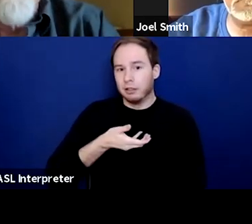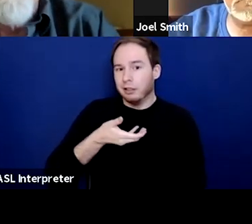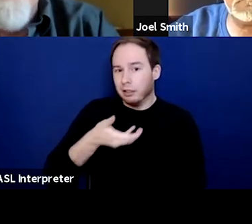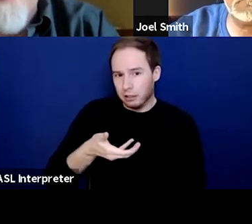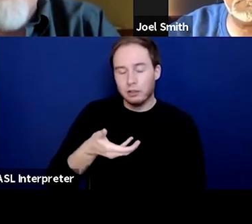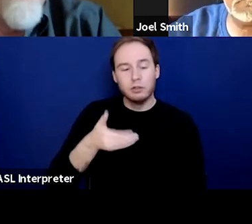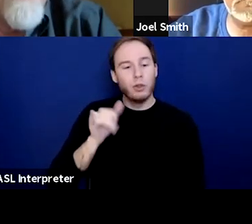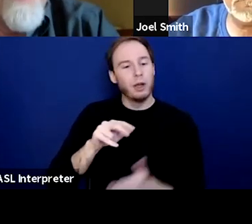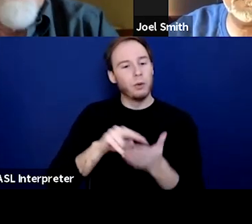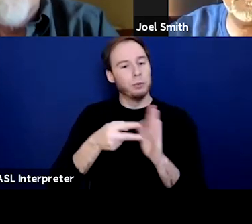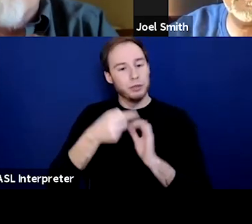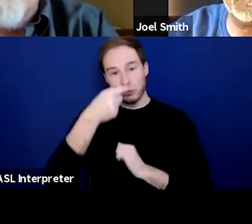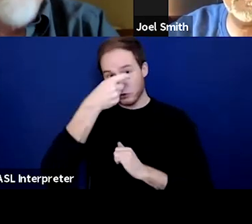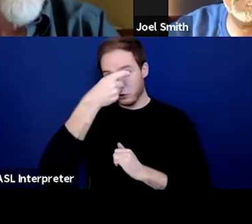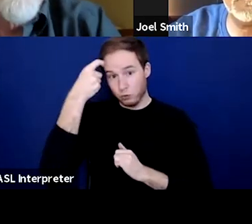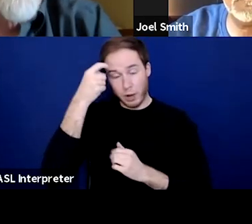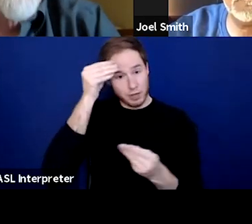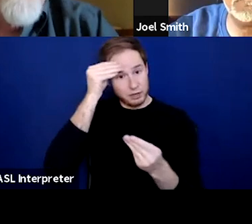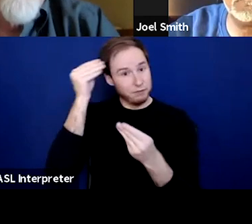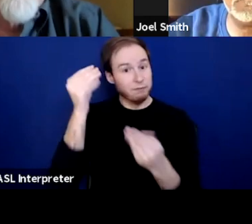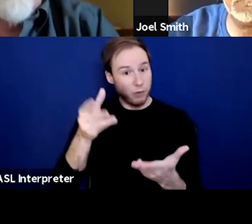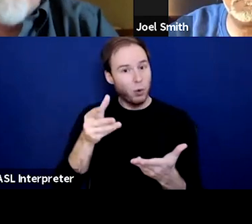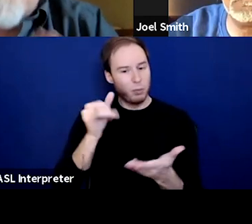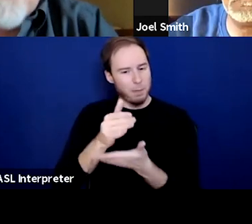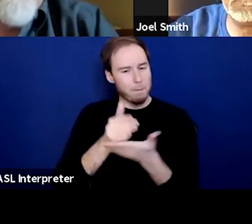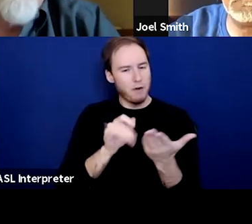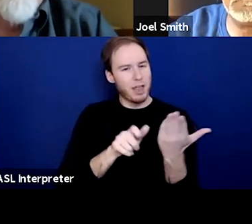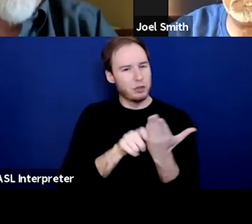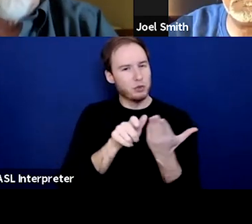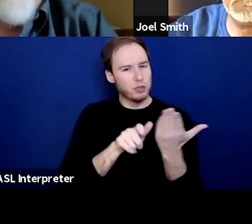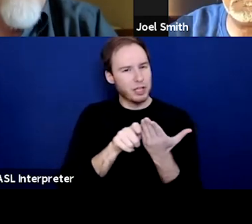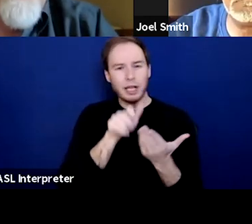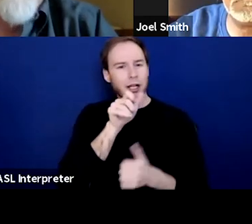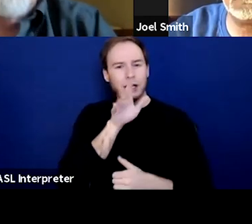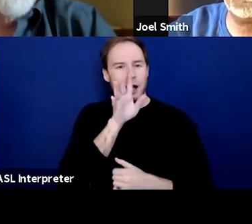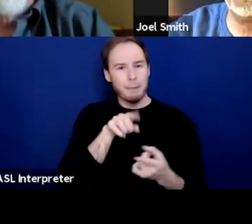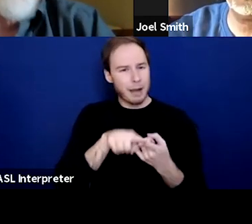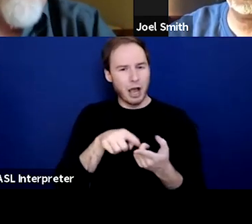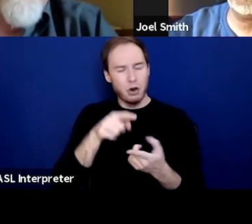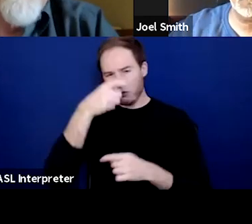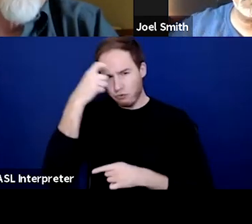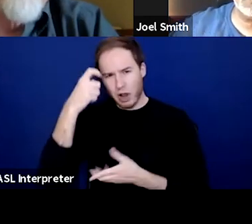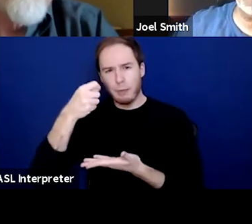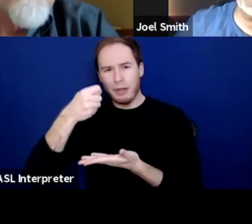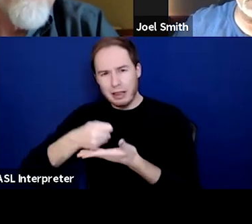which is a big piece of the toolkit, we're obviously not talking about doing trauma therapy and going into the depths of people's trauma.